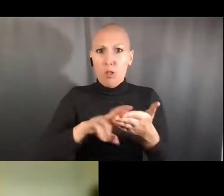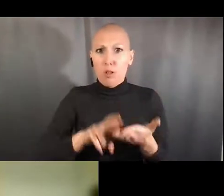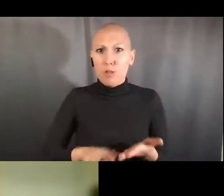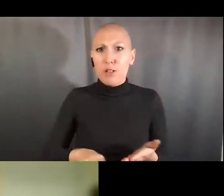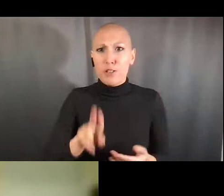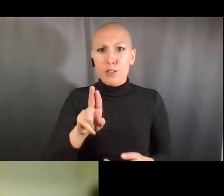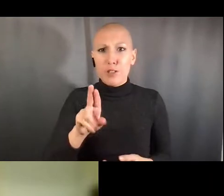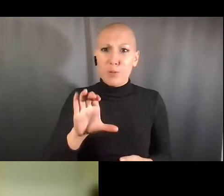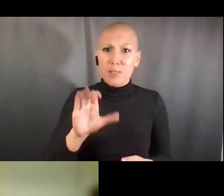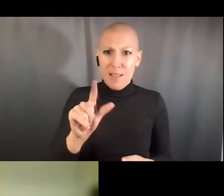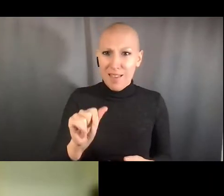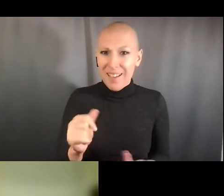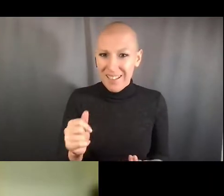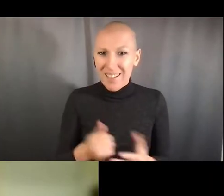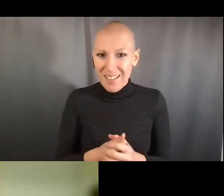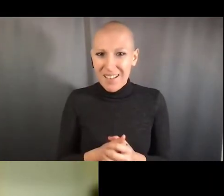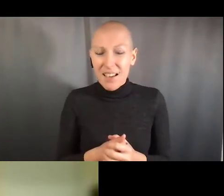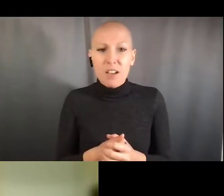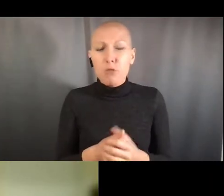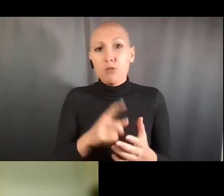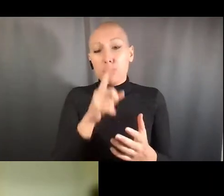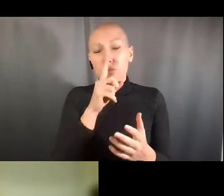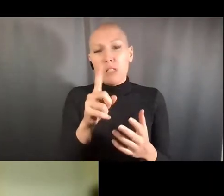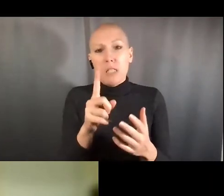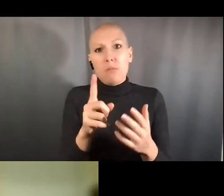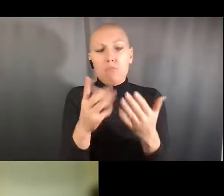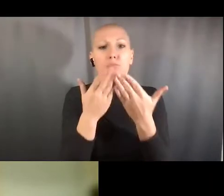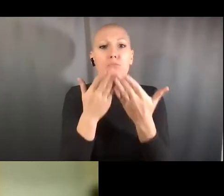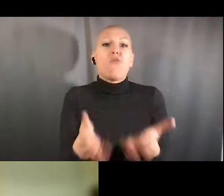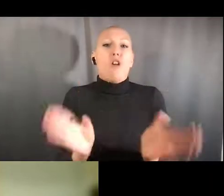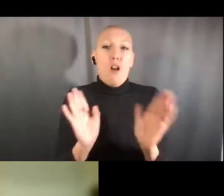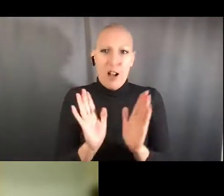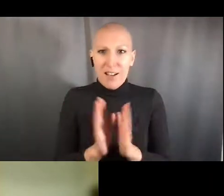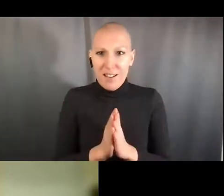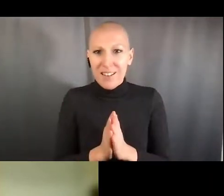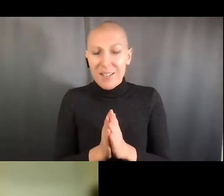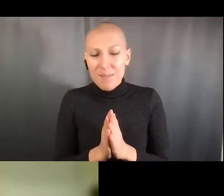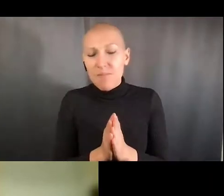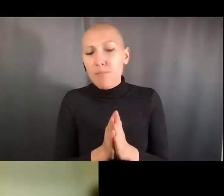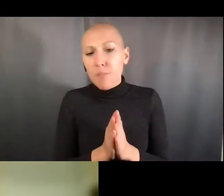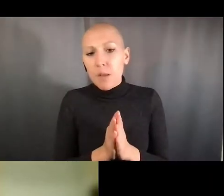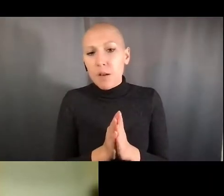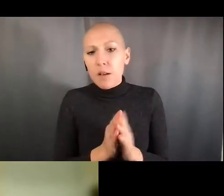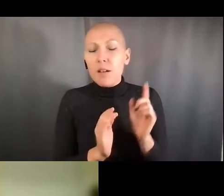Now another area we're interested in, facilitating more and getting institutions to think about